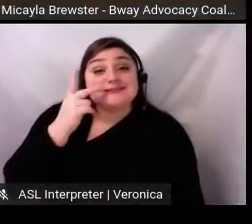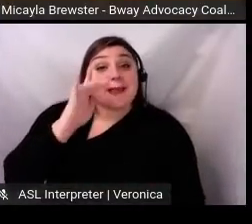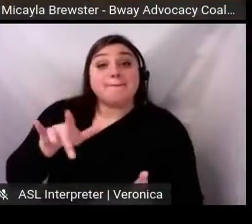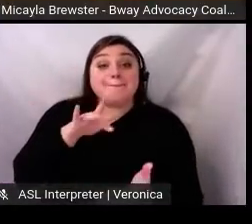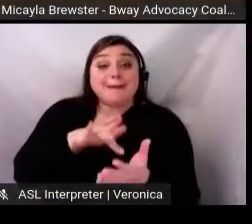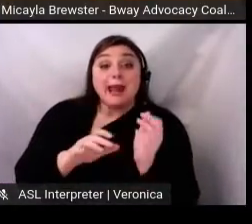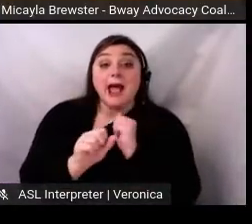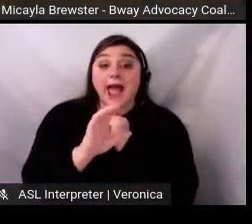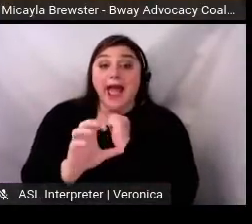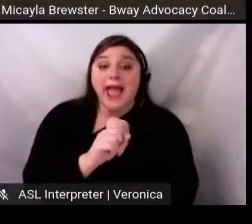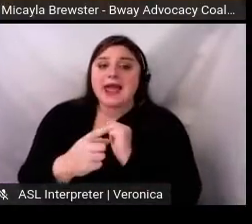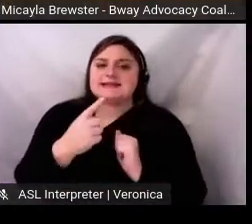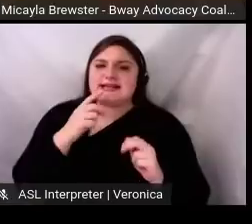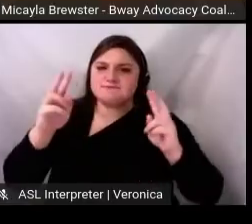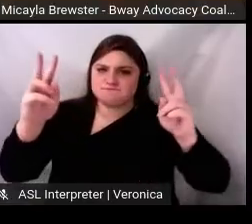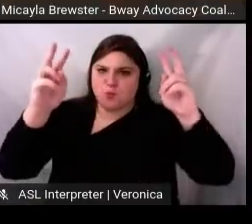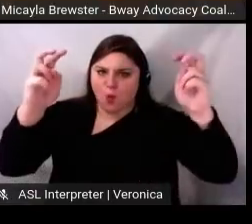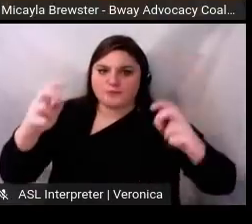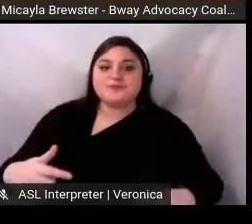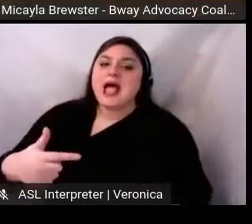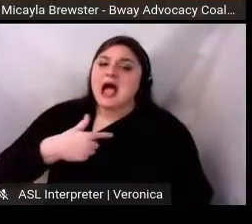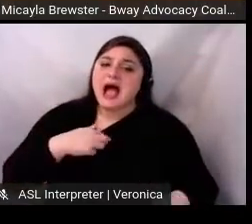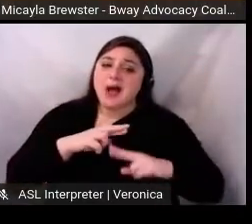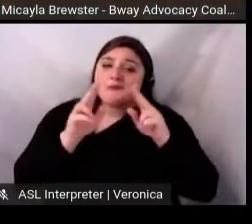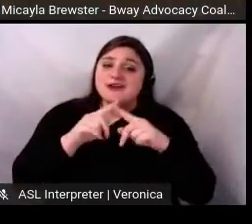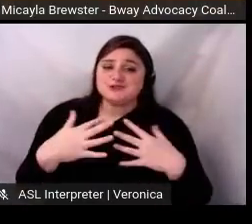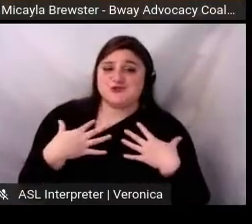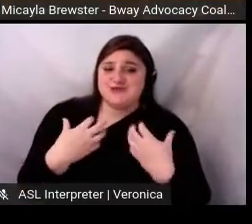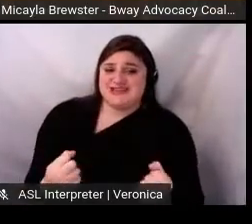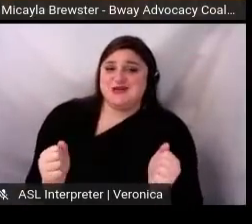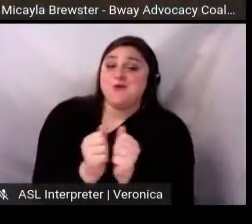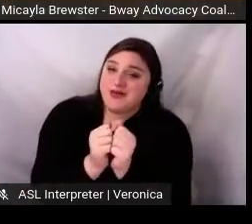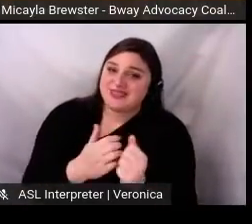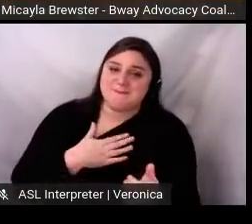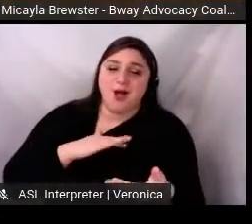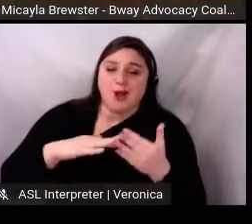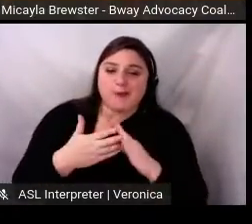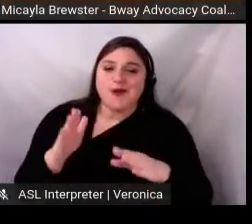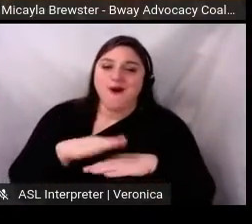Lives Matter Again. And then the second one said: I'm ready to listen